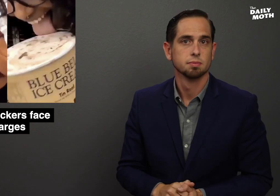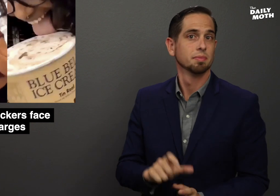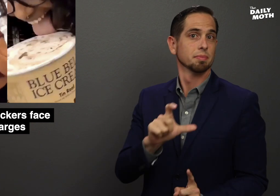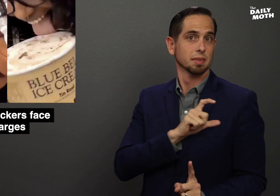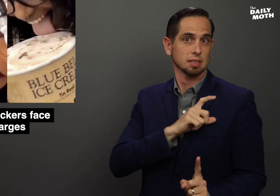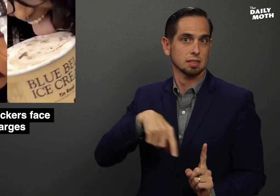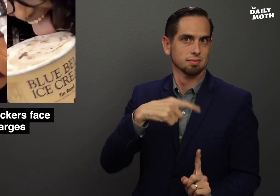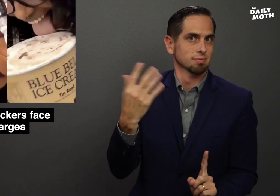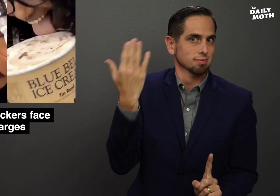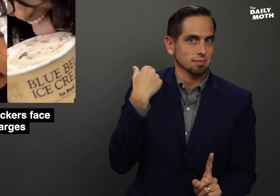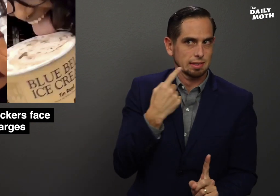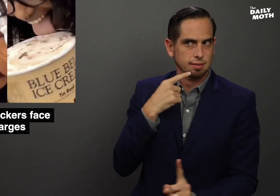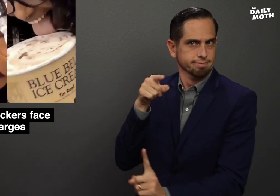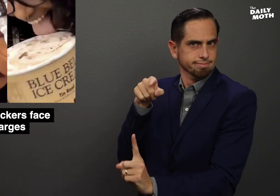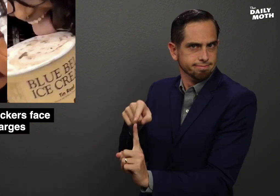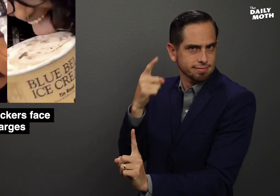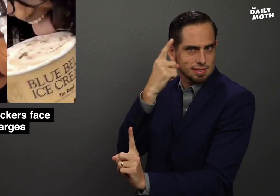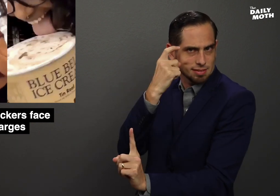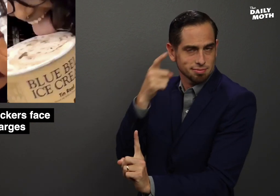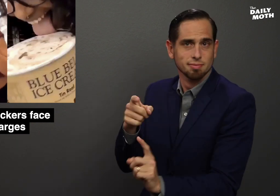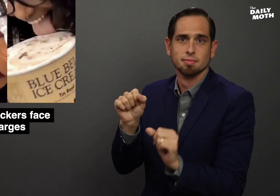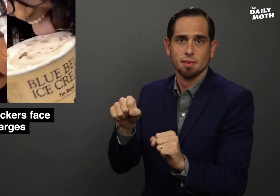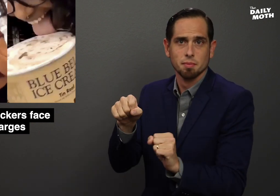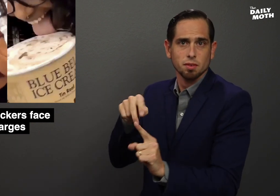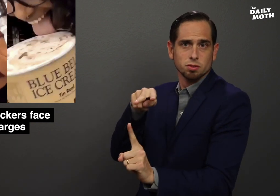Police previously said the suspect could have been